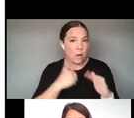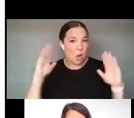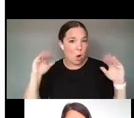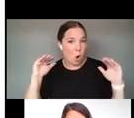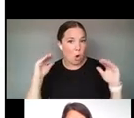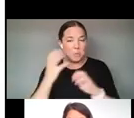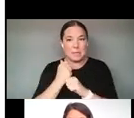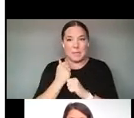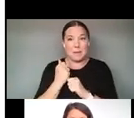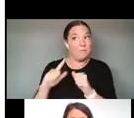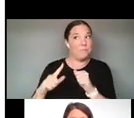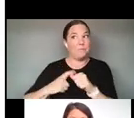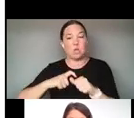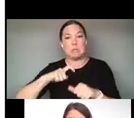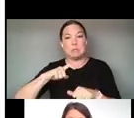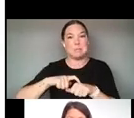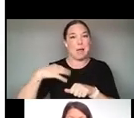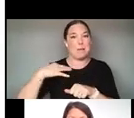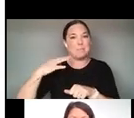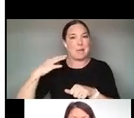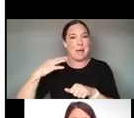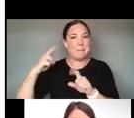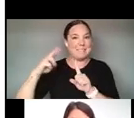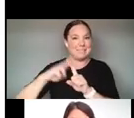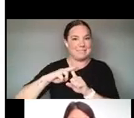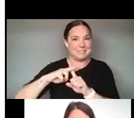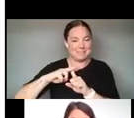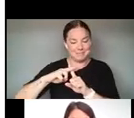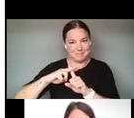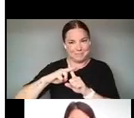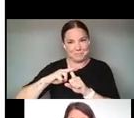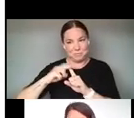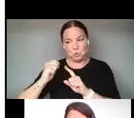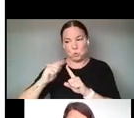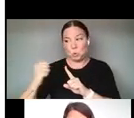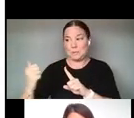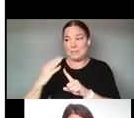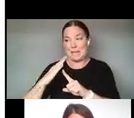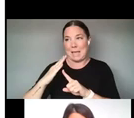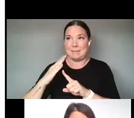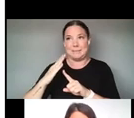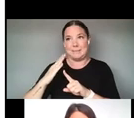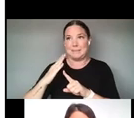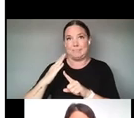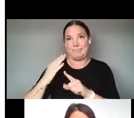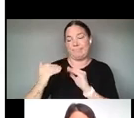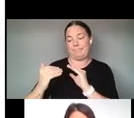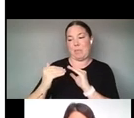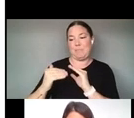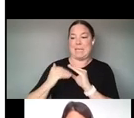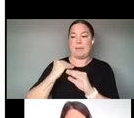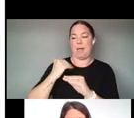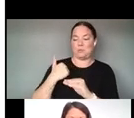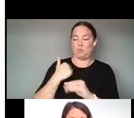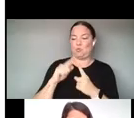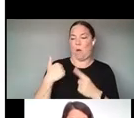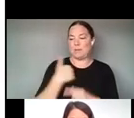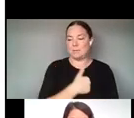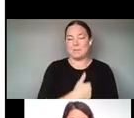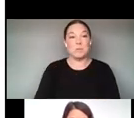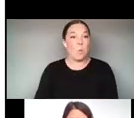APPLICANTS SENDING THEIR. SENDING EMAILS OUR WAY. SO, AGAIN, THANK YOU SO MUCH FOR JOINING